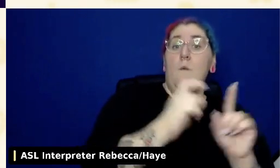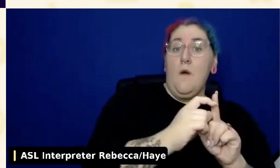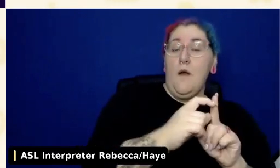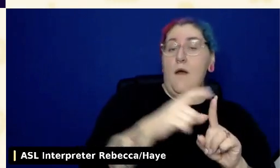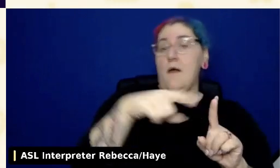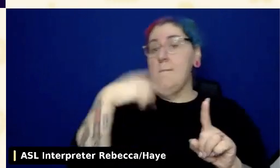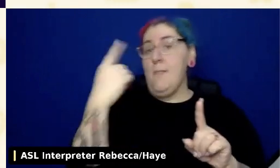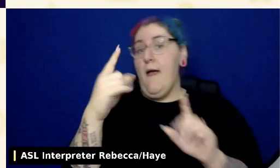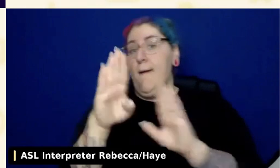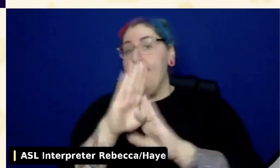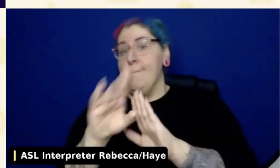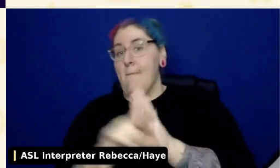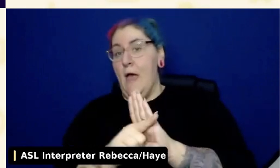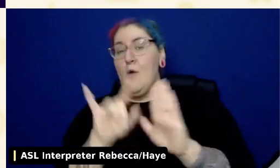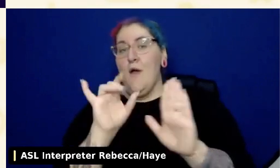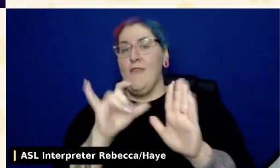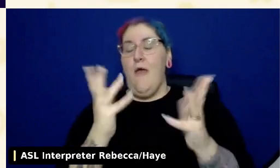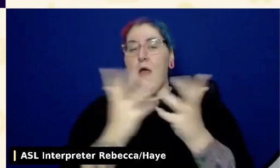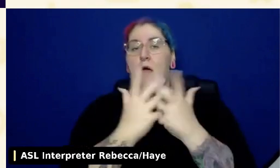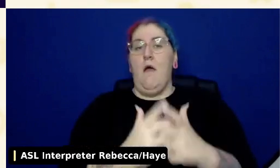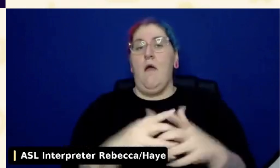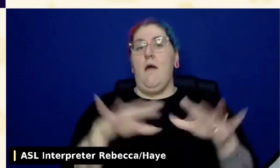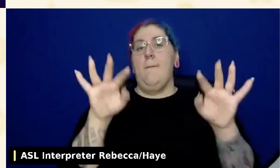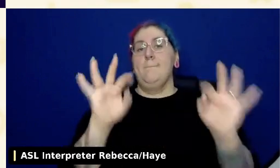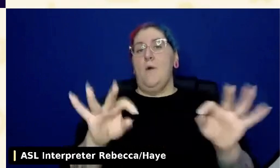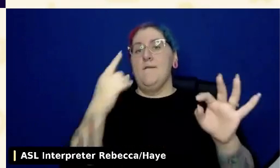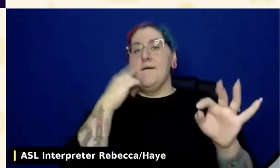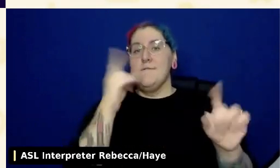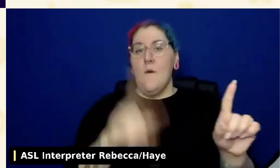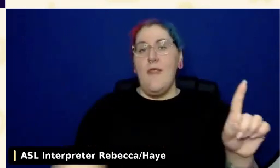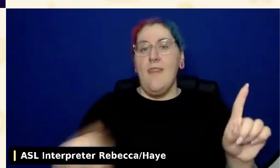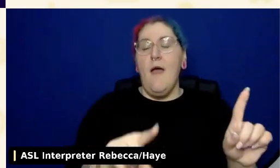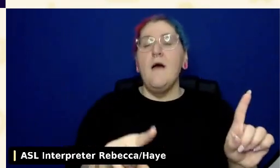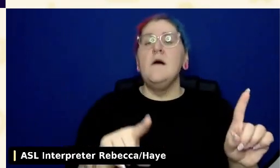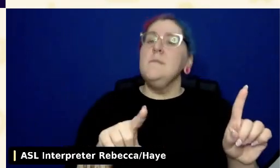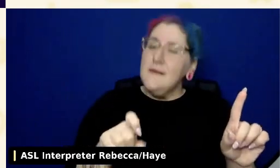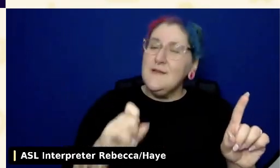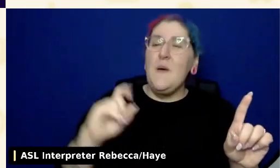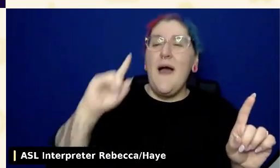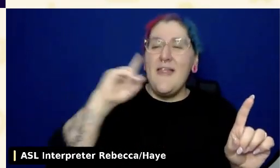So I do believe that it is a web accessibility benefit,